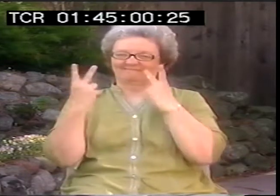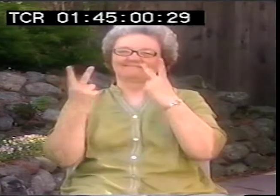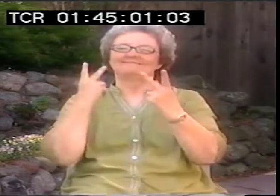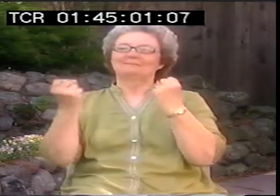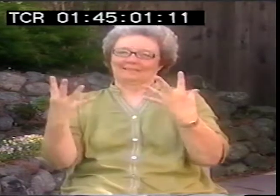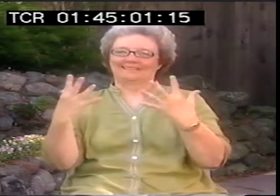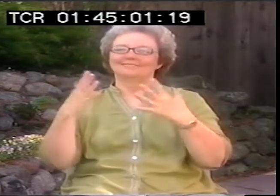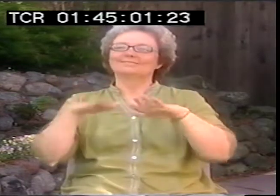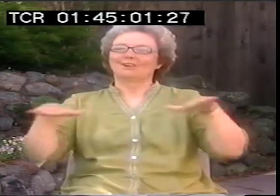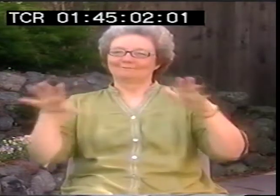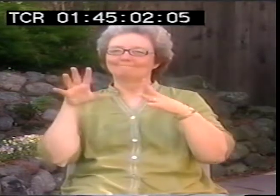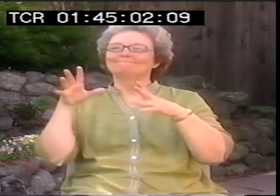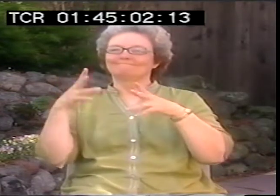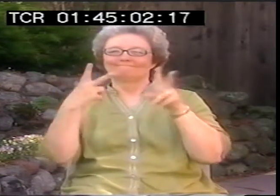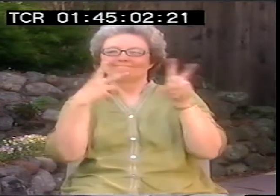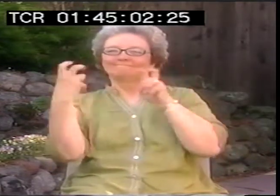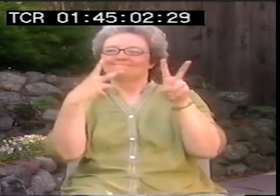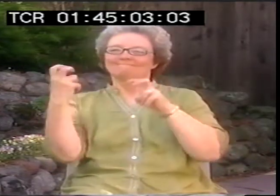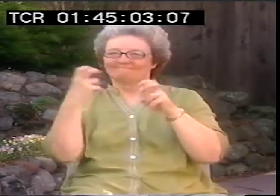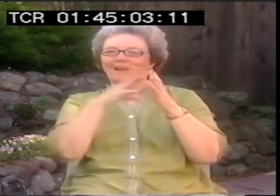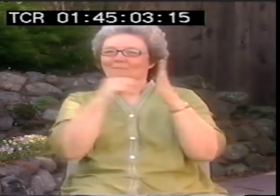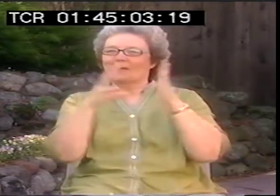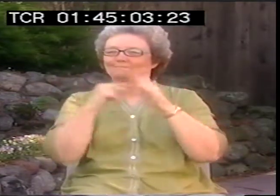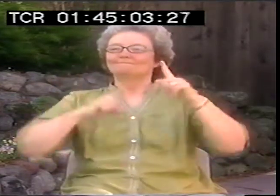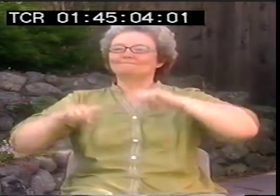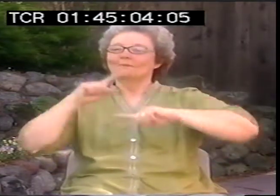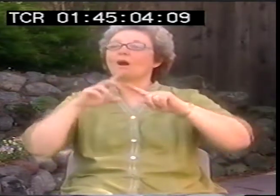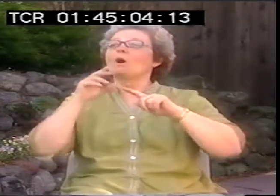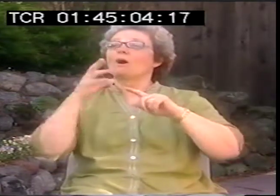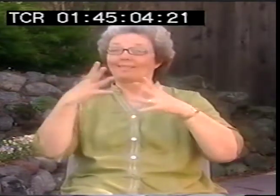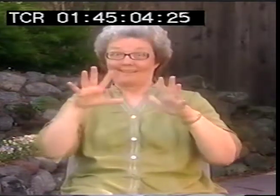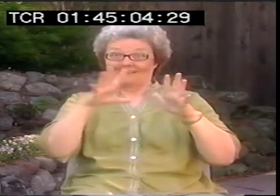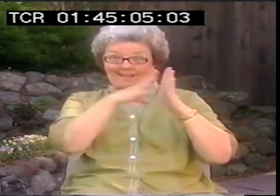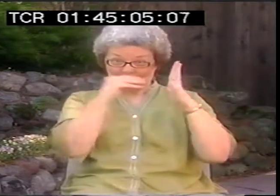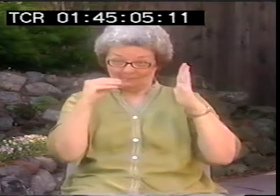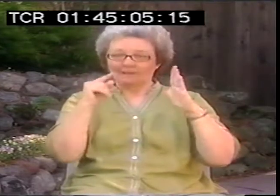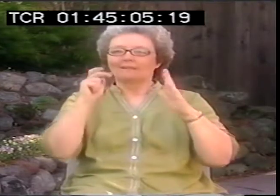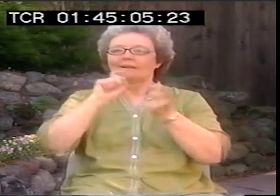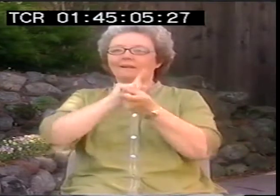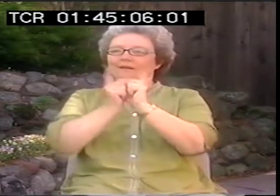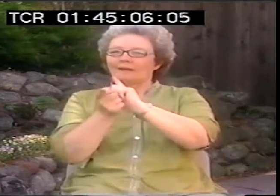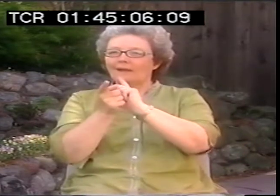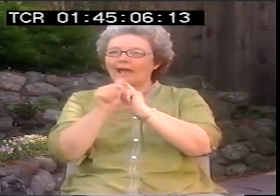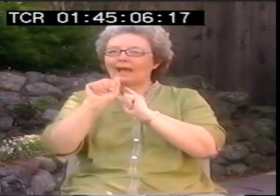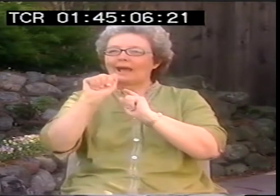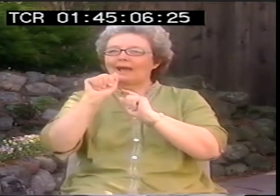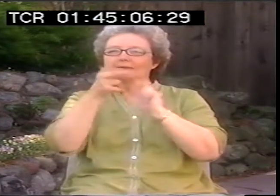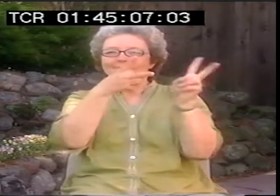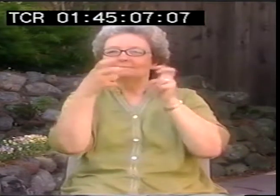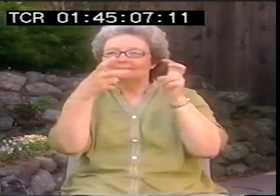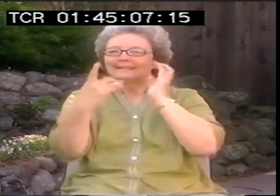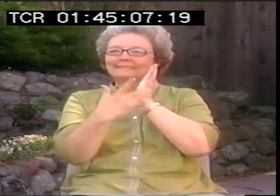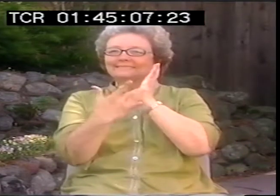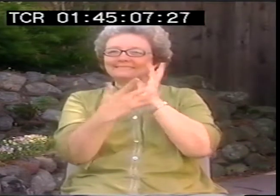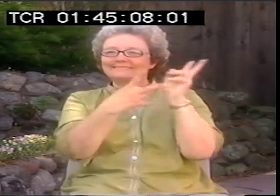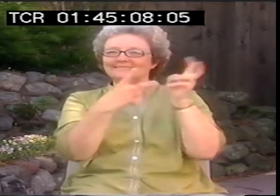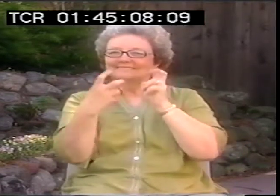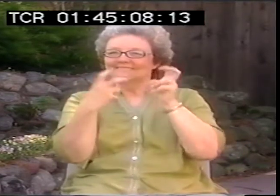I've seen a lot of kids who are copying poems. They copy them, and then they change them.